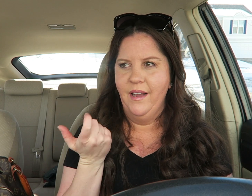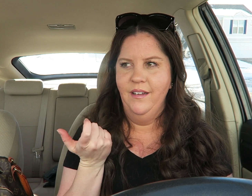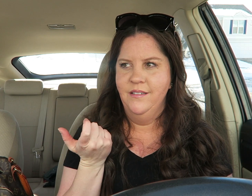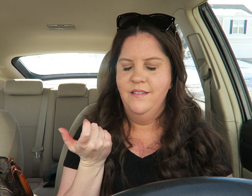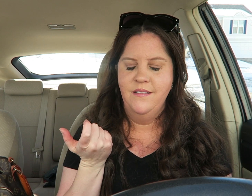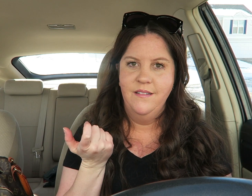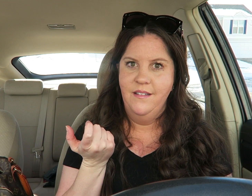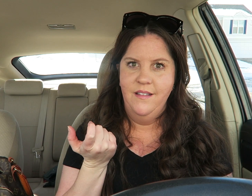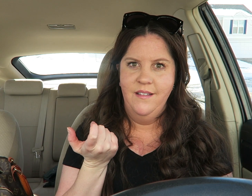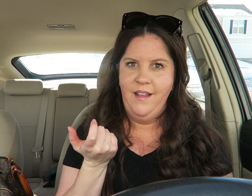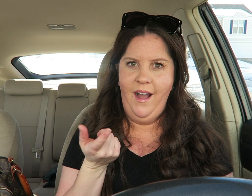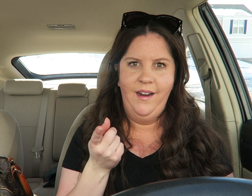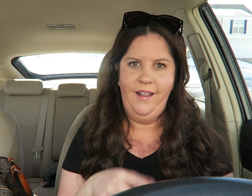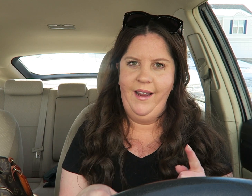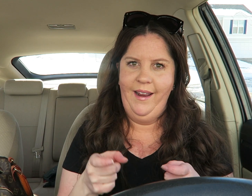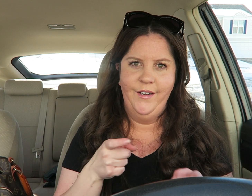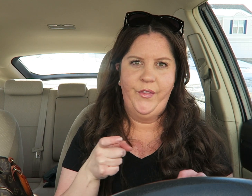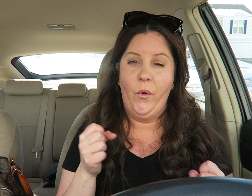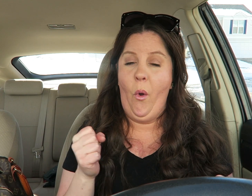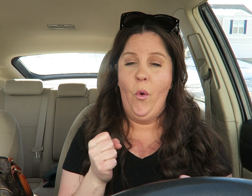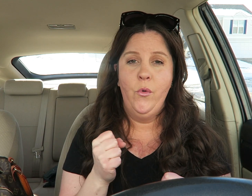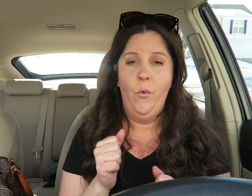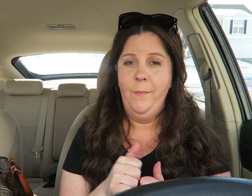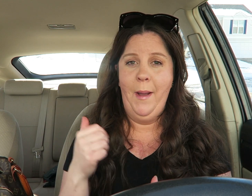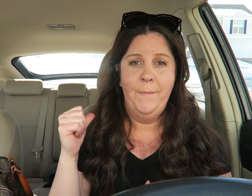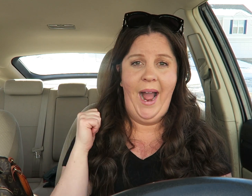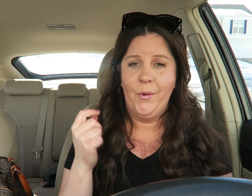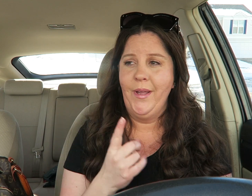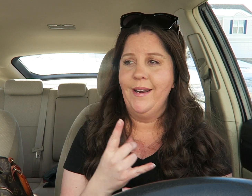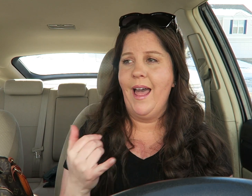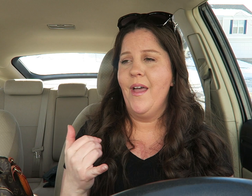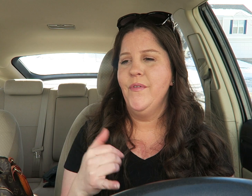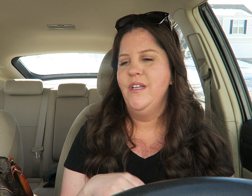Because, I can't handle the cold with my back right now